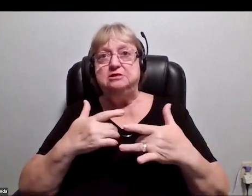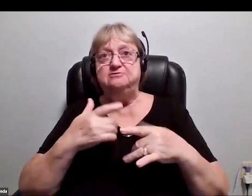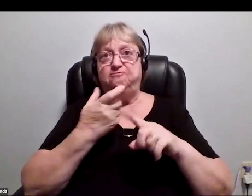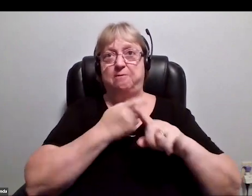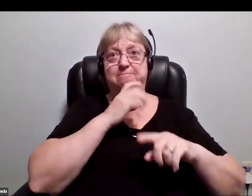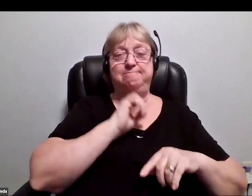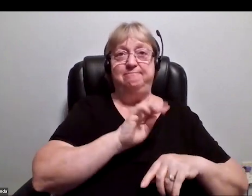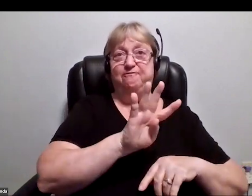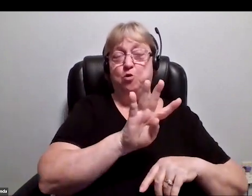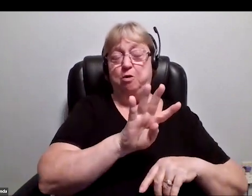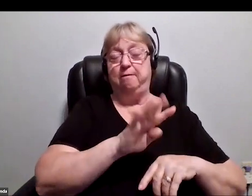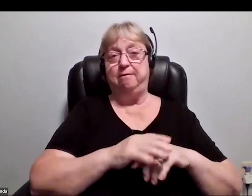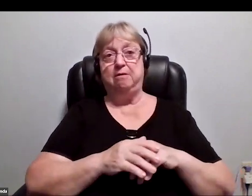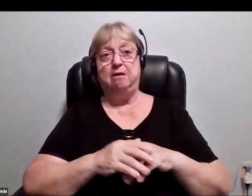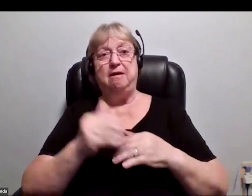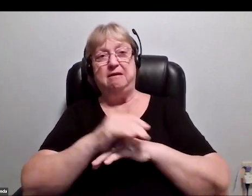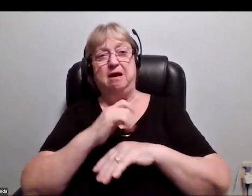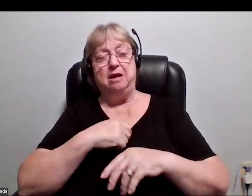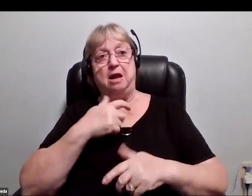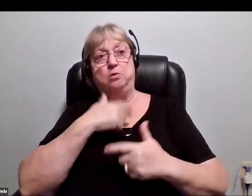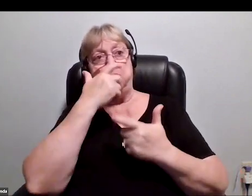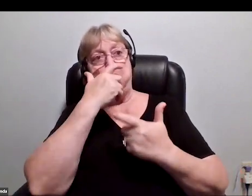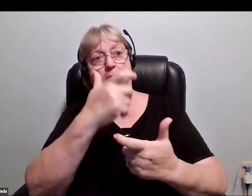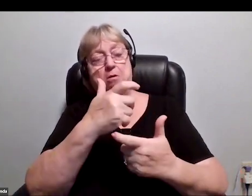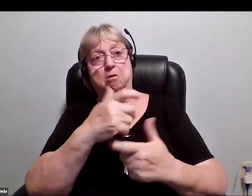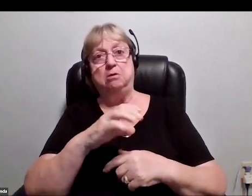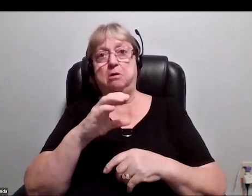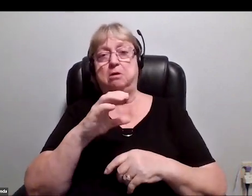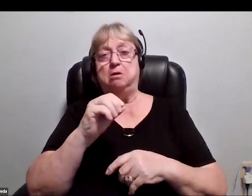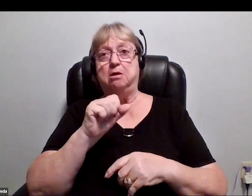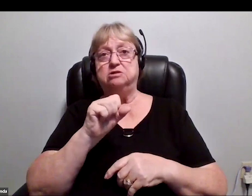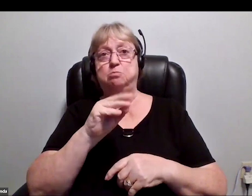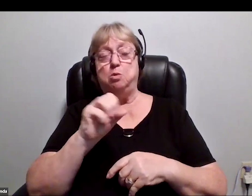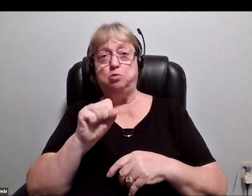I used to stay up at night watching Carl Sagan's Cosmos, if anyone's old enough to remember that esteemed gentleman